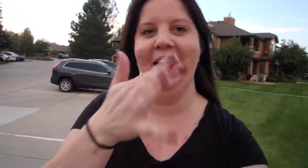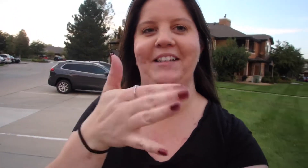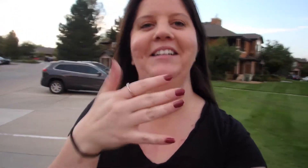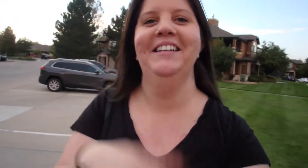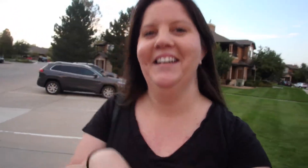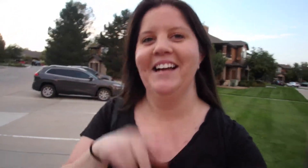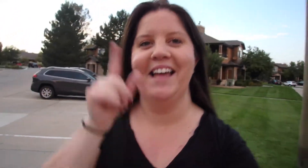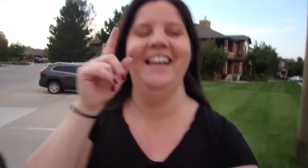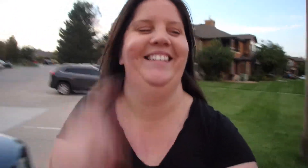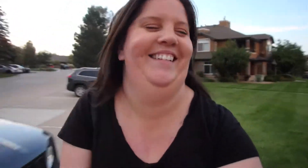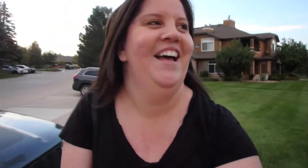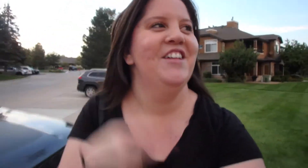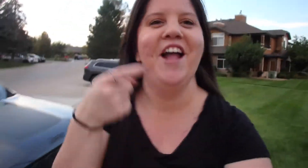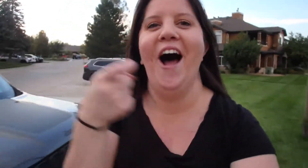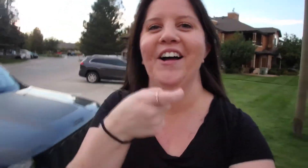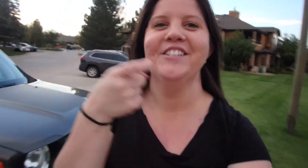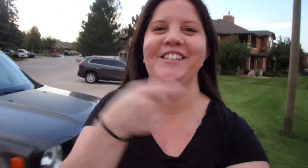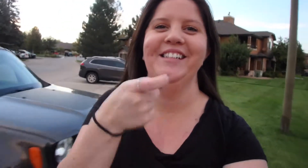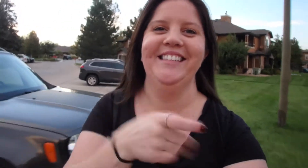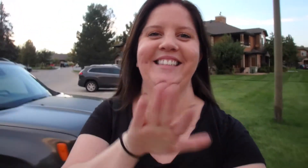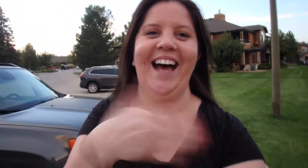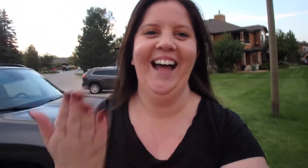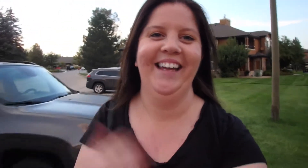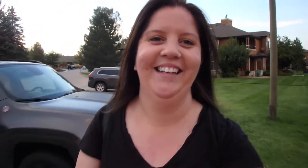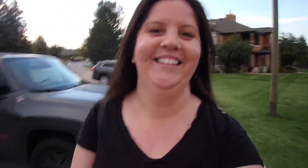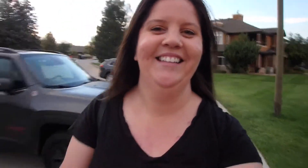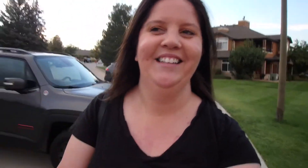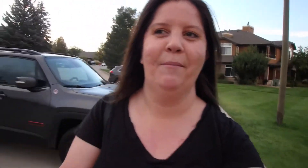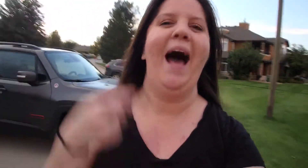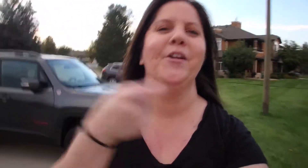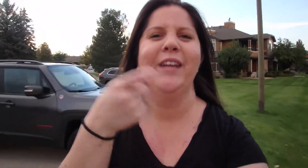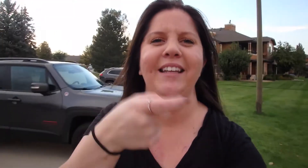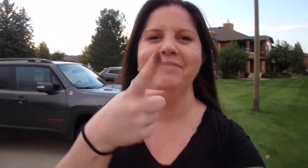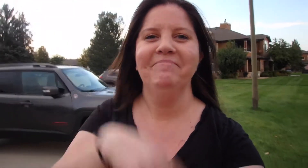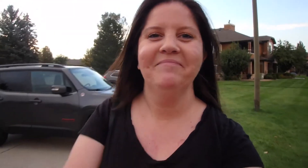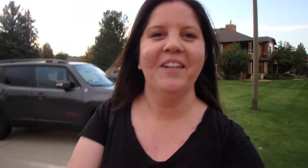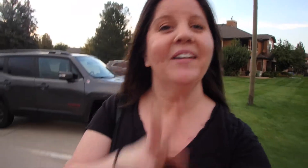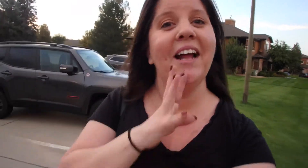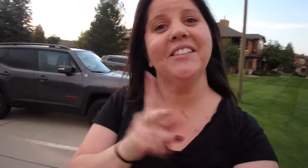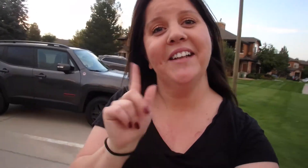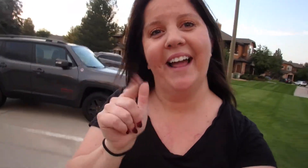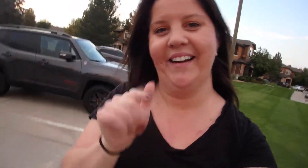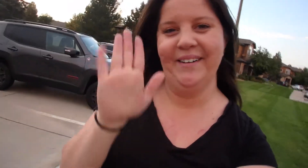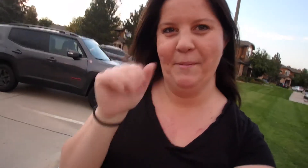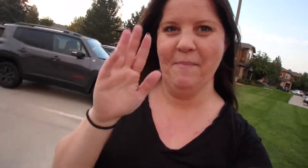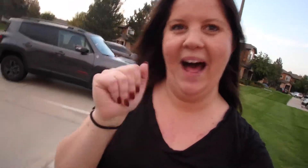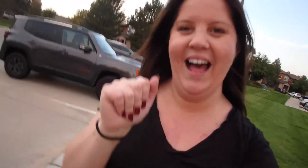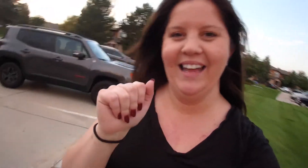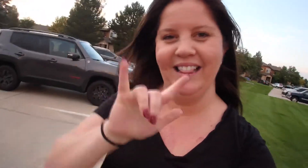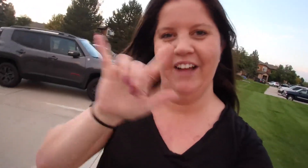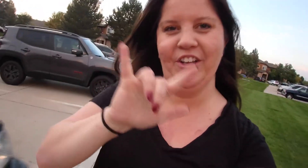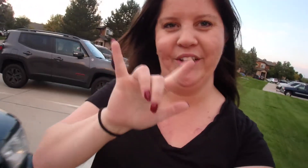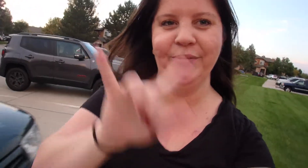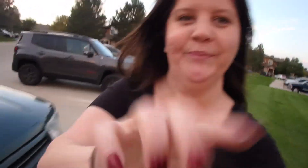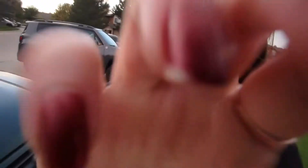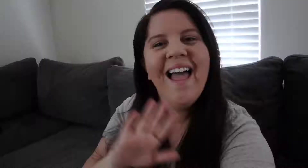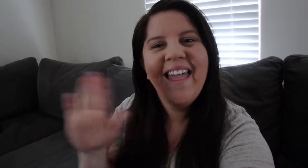Opps my camera charger is dying, battery! I'll talk to you later bye love you